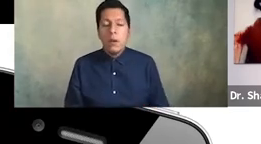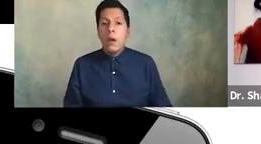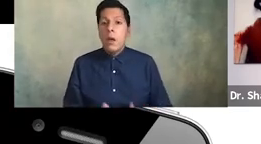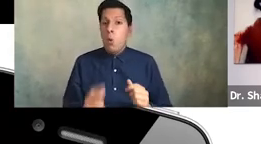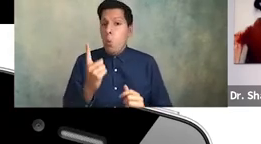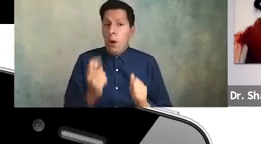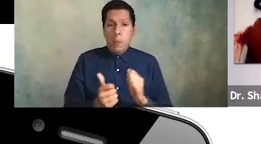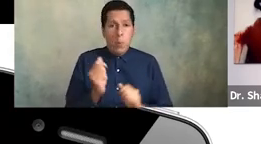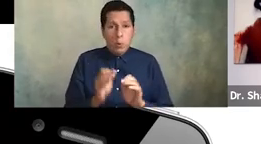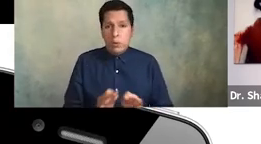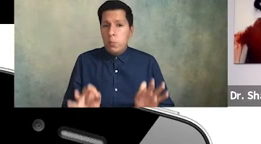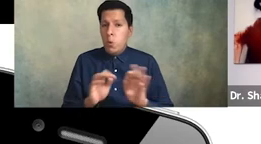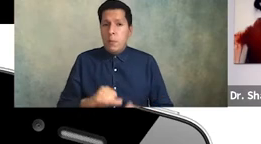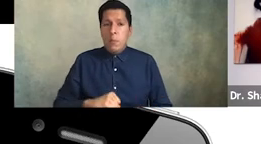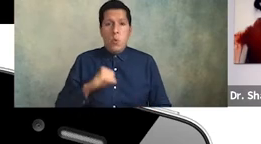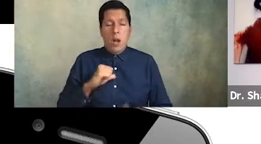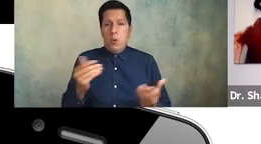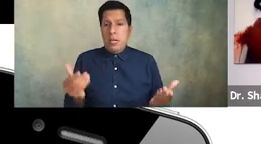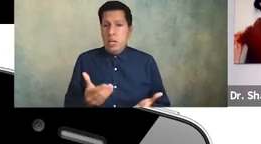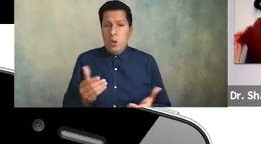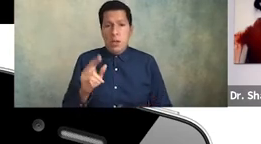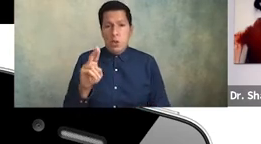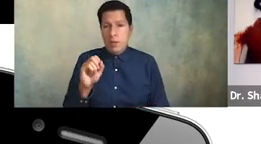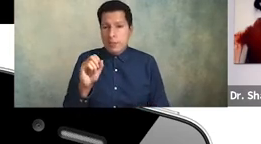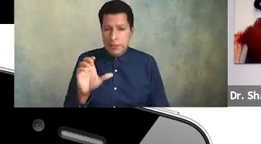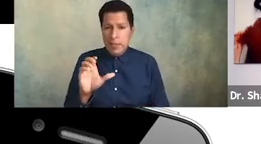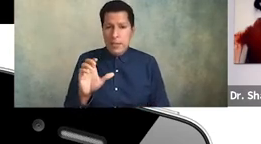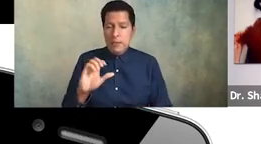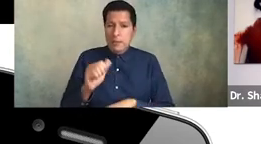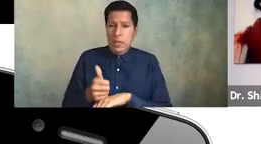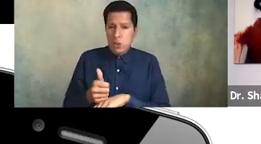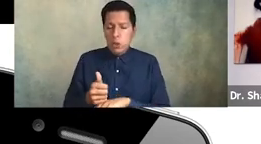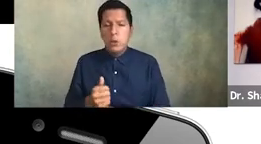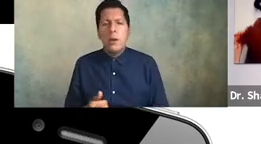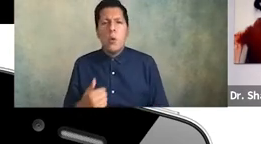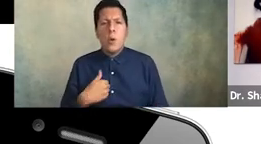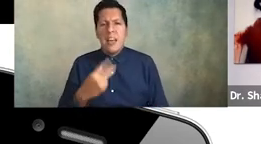here at the usc race and equity center are two alliances that we established